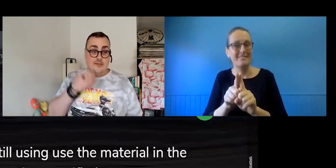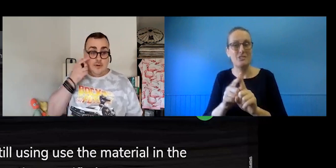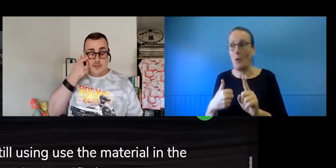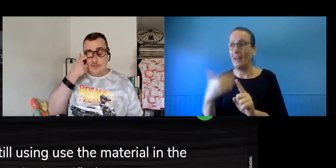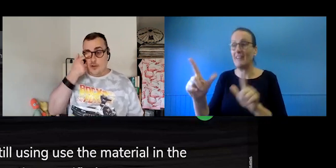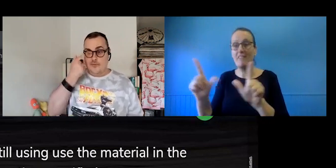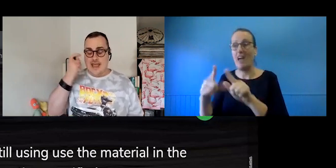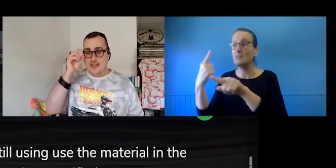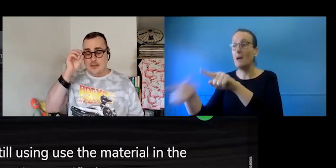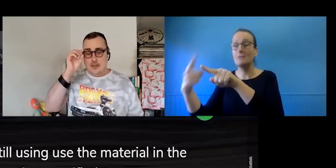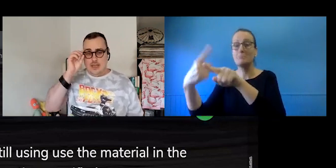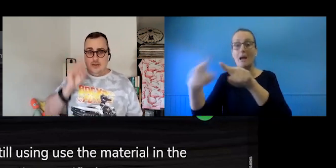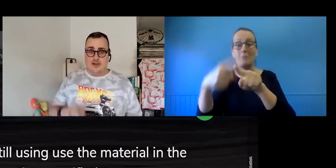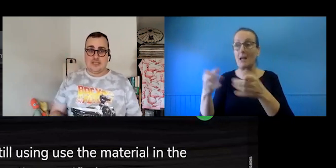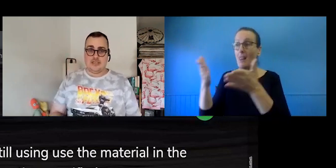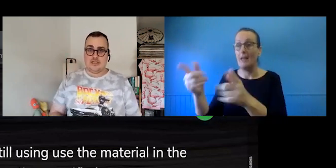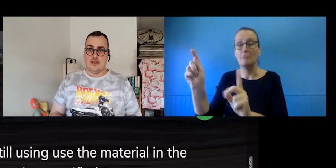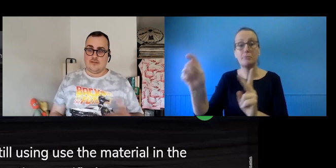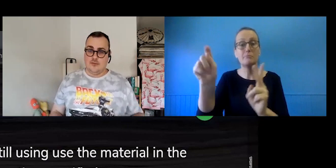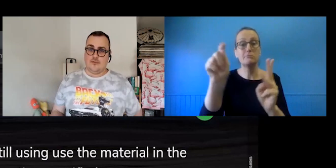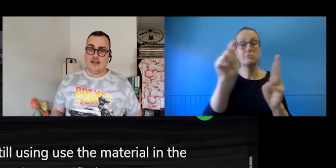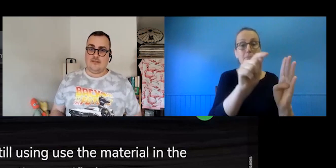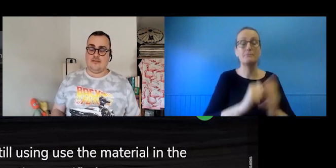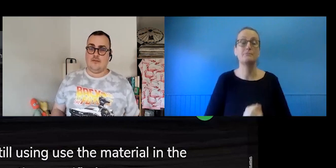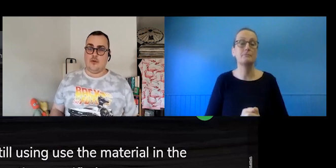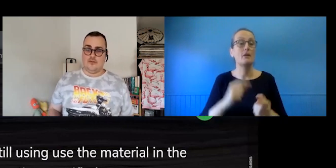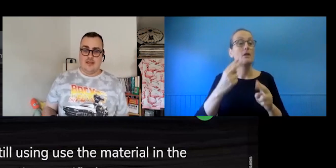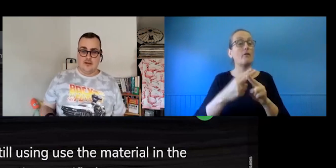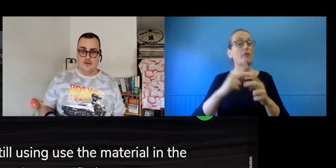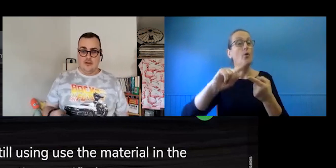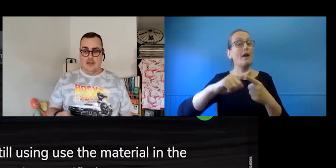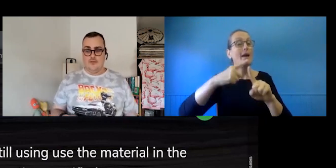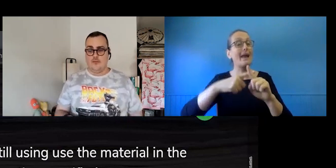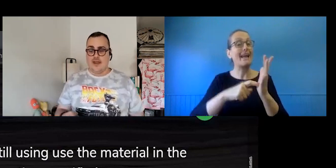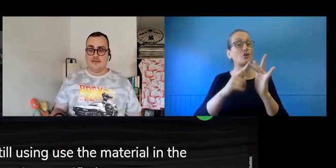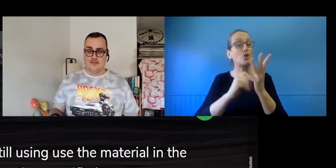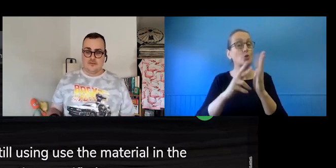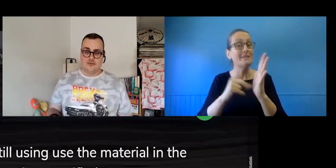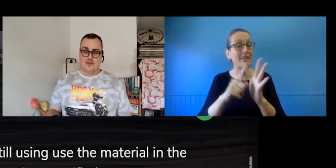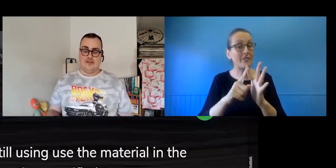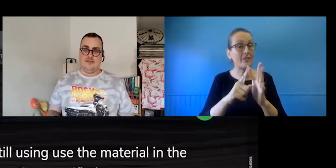I guess one of the things worth flagging in relation to exclusive licensing, of course, is that if you grant an exclusive